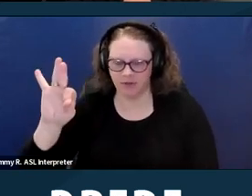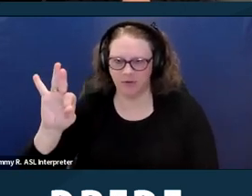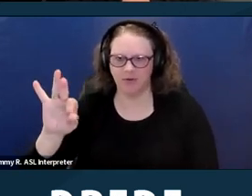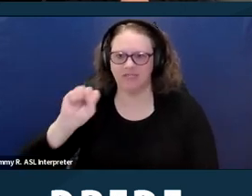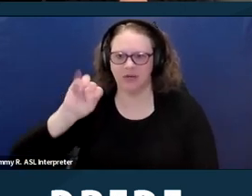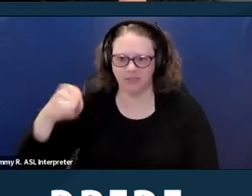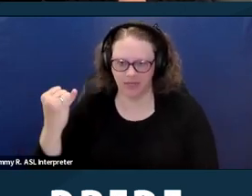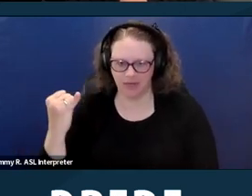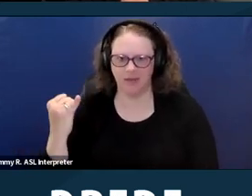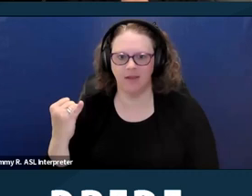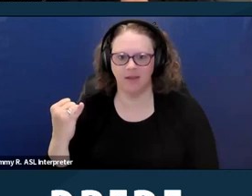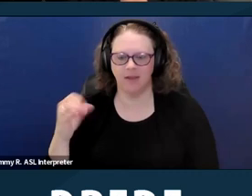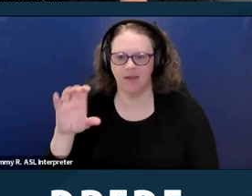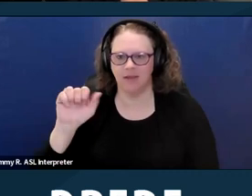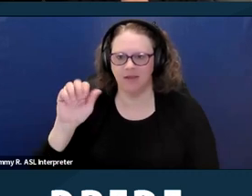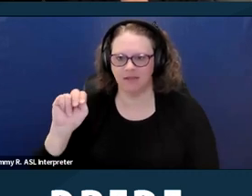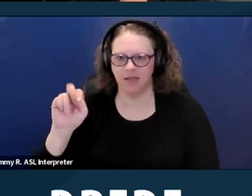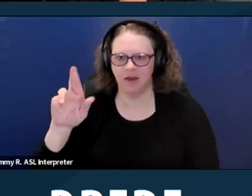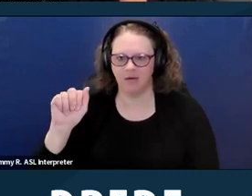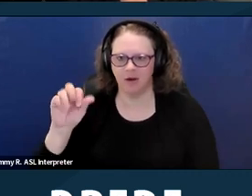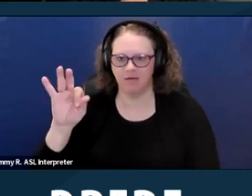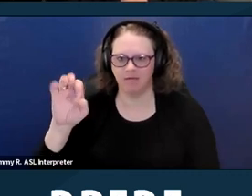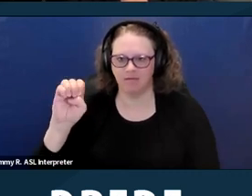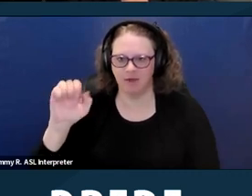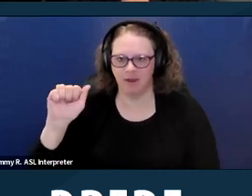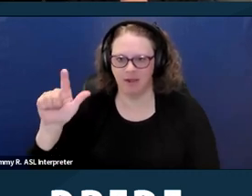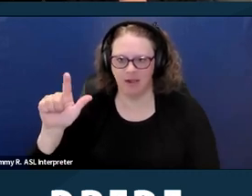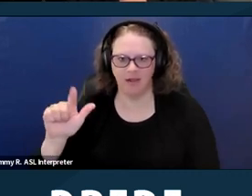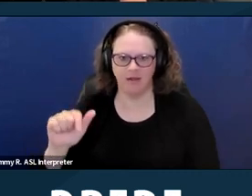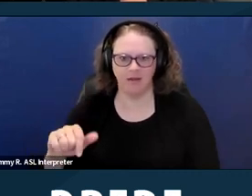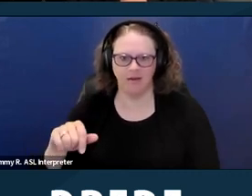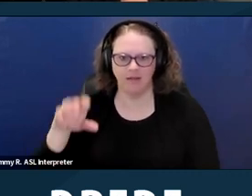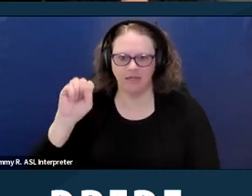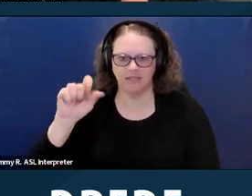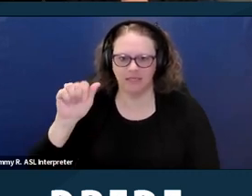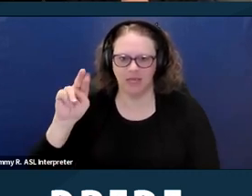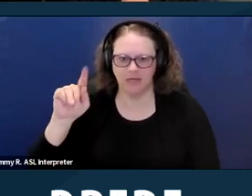San Jose, San Rafael, Santa Clara County.